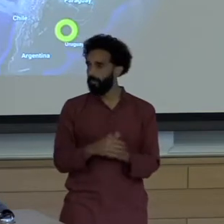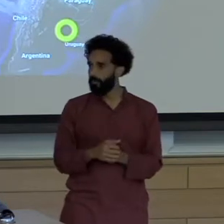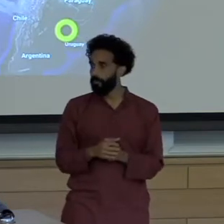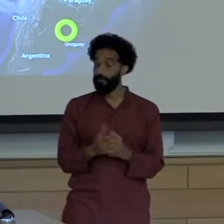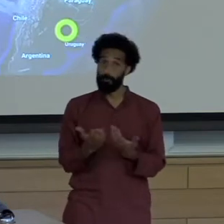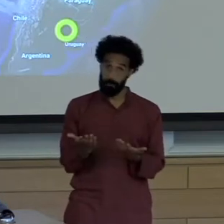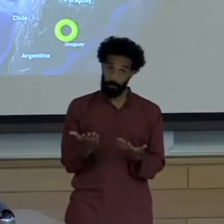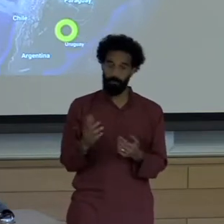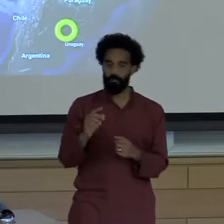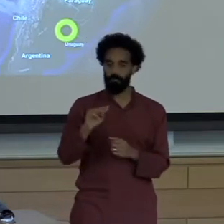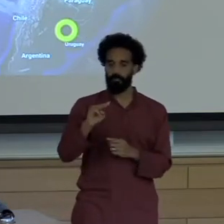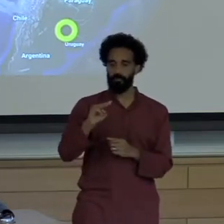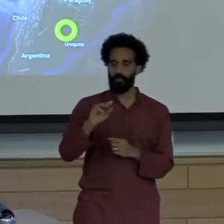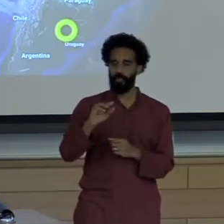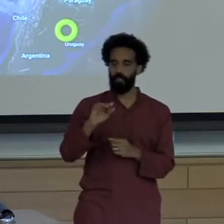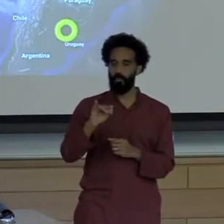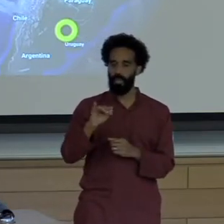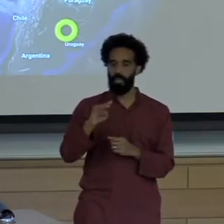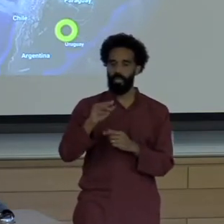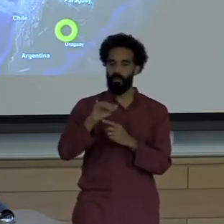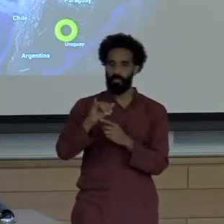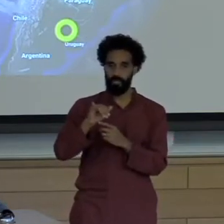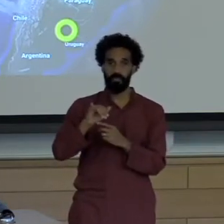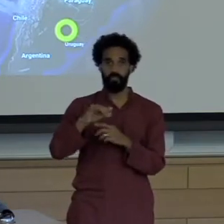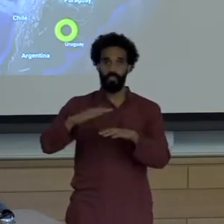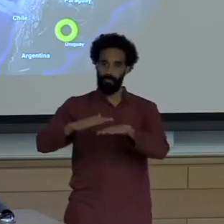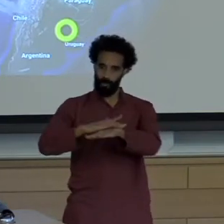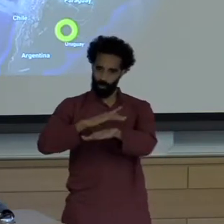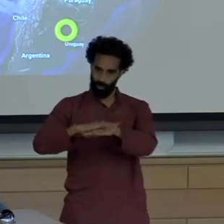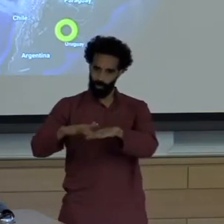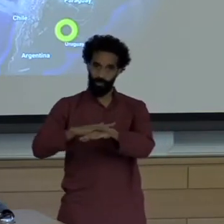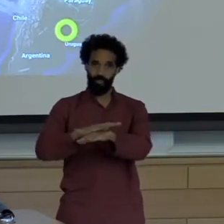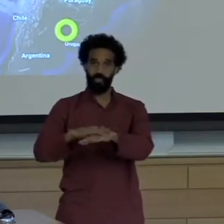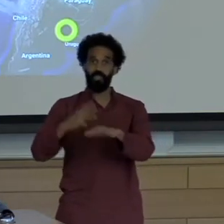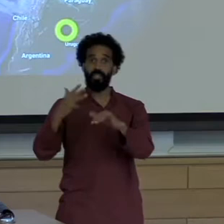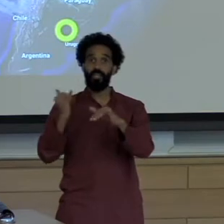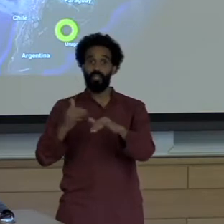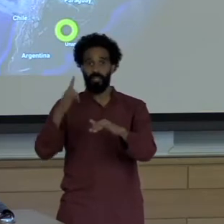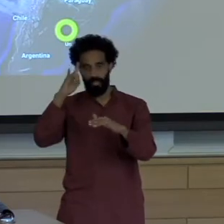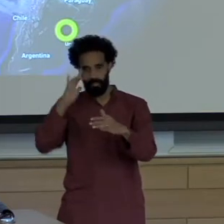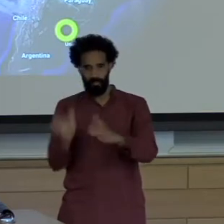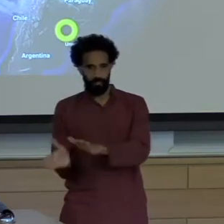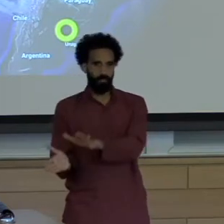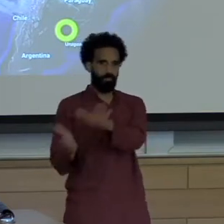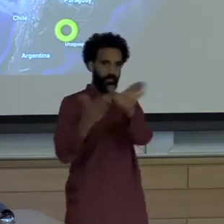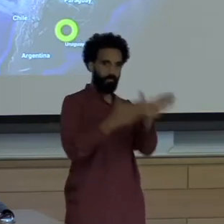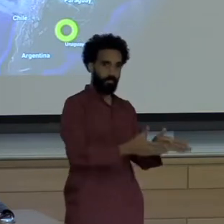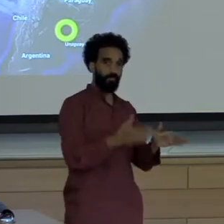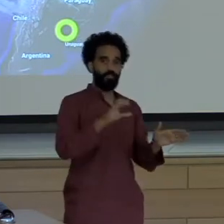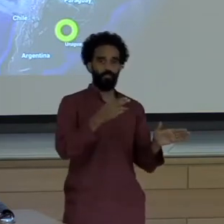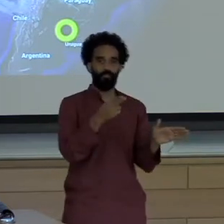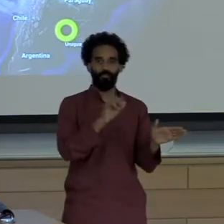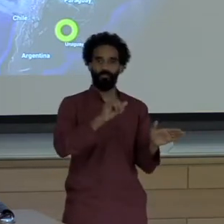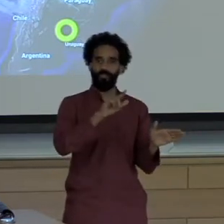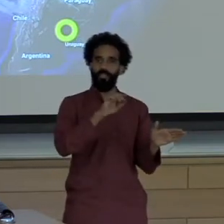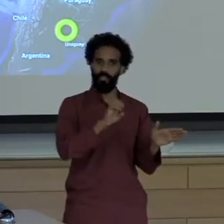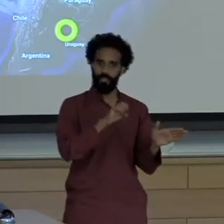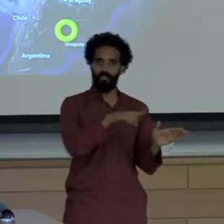tropical sandy beaches, I'm going to take you to the arid desert of the Atacama in Chile to